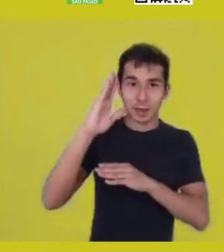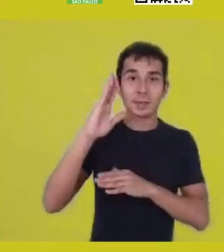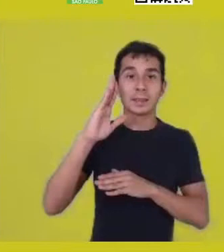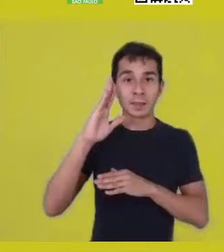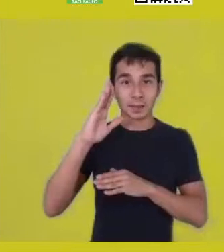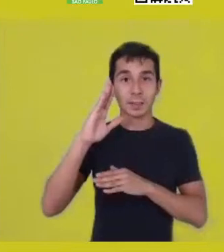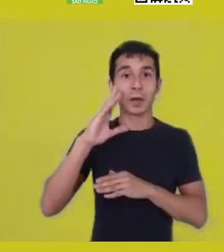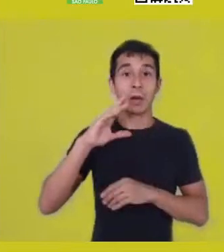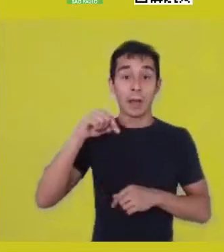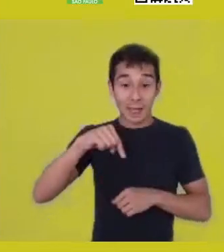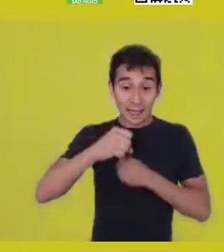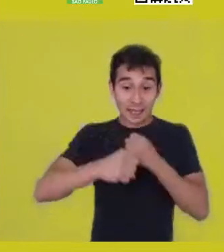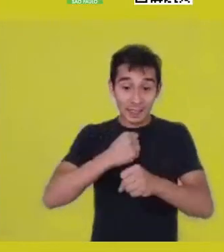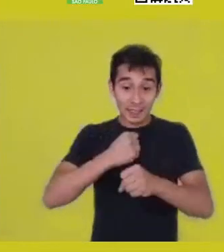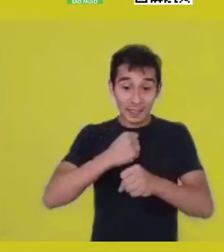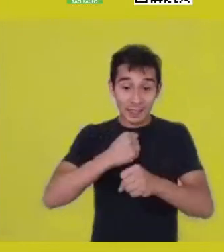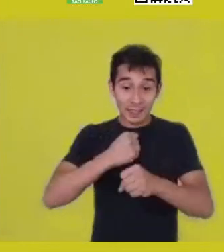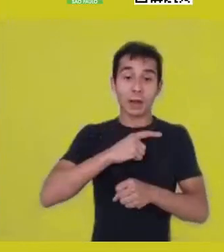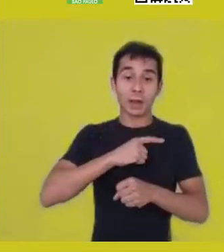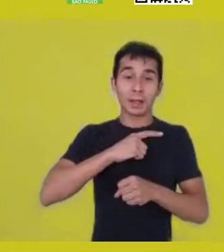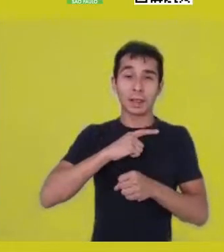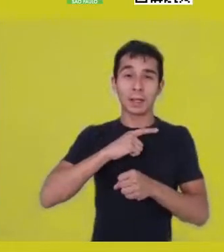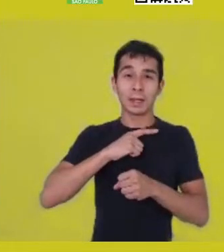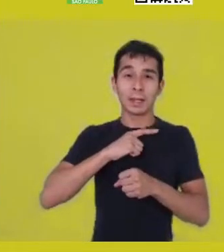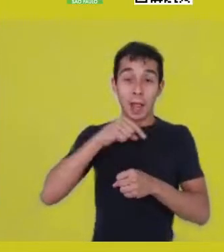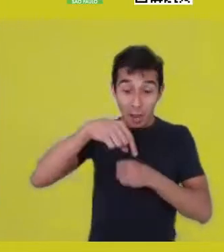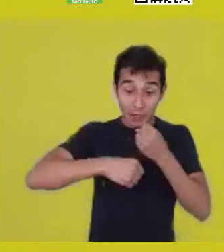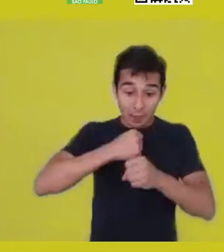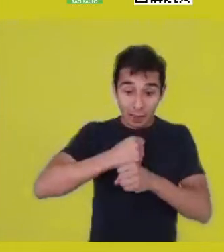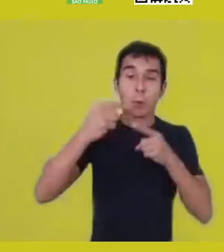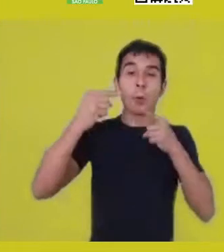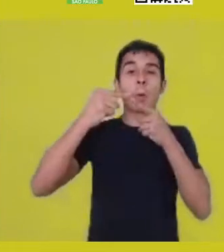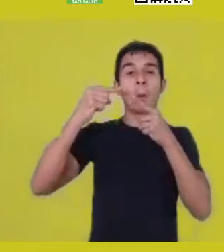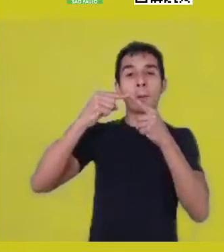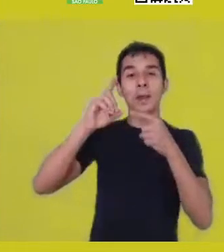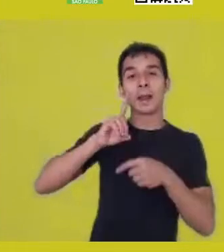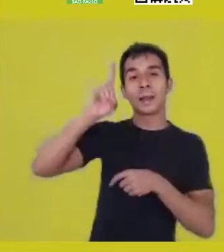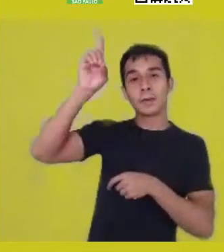so we’re in the moment of vibration of greatest contact with this universe.